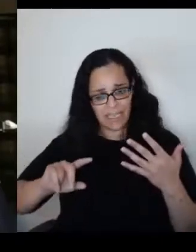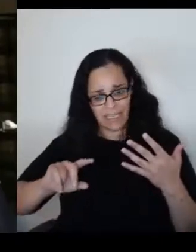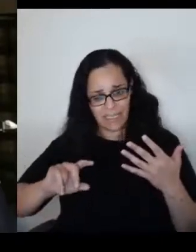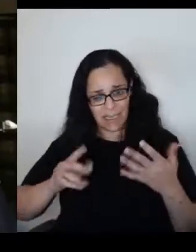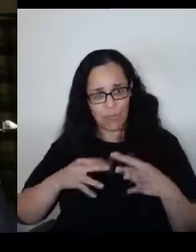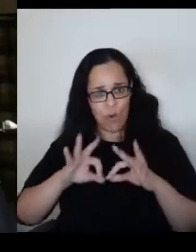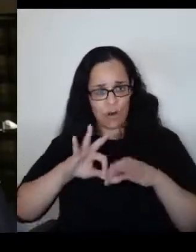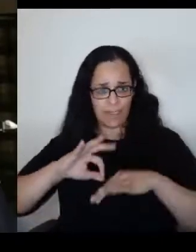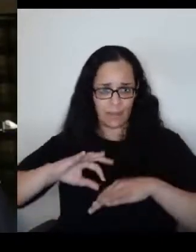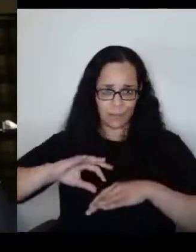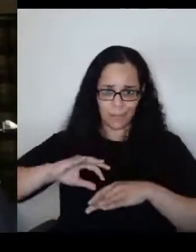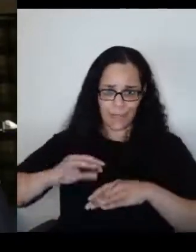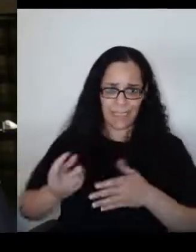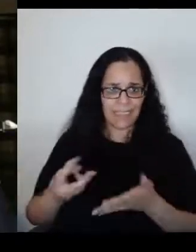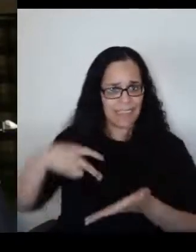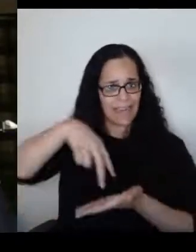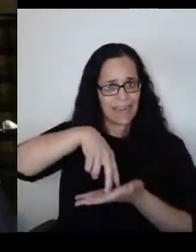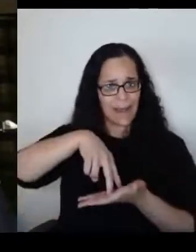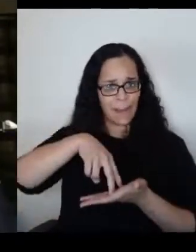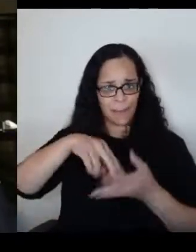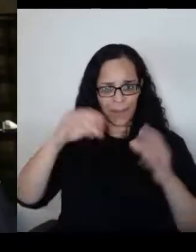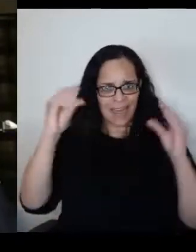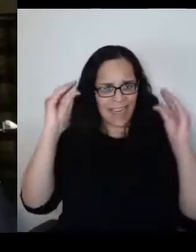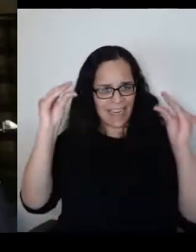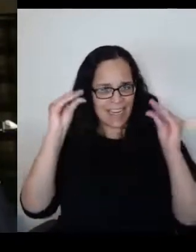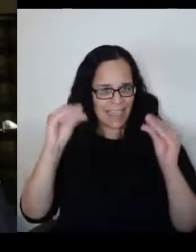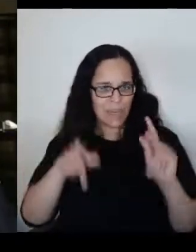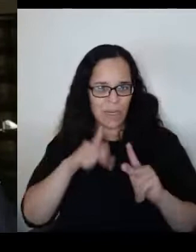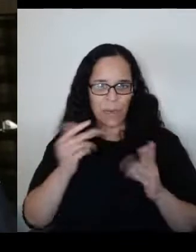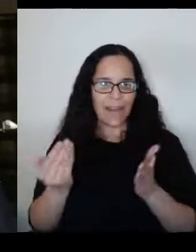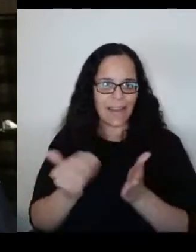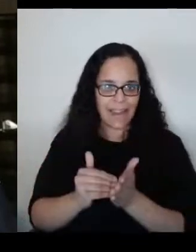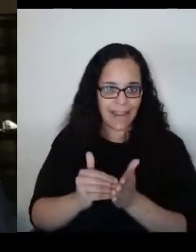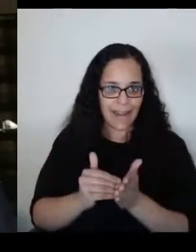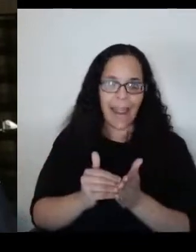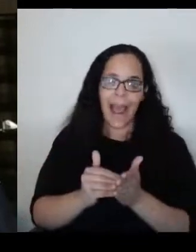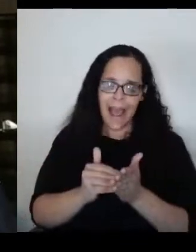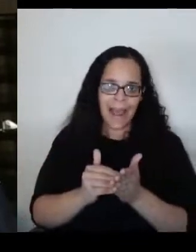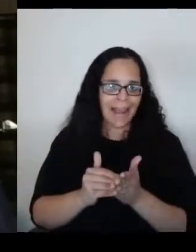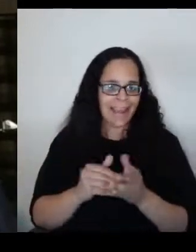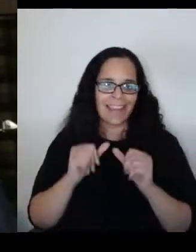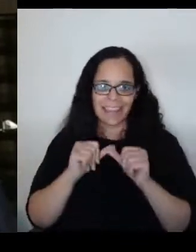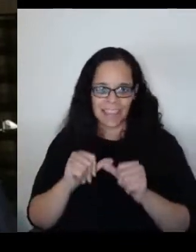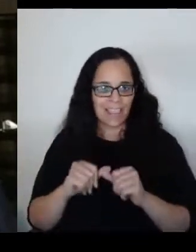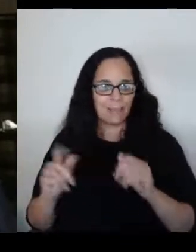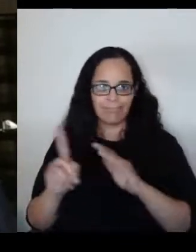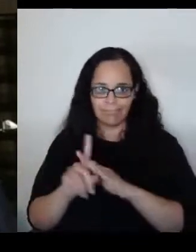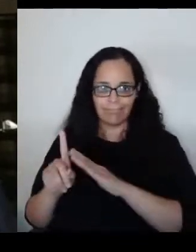Again, I keep bringing up education but I think it's critical. My daughter is actually running